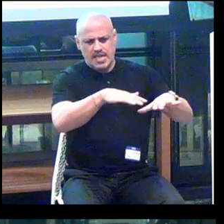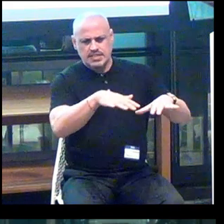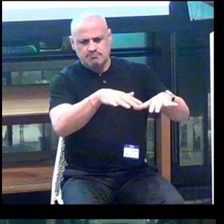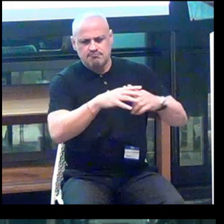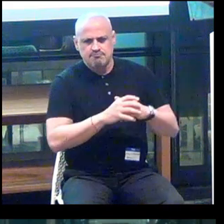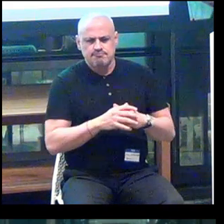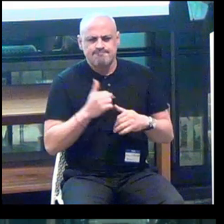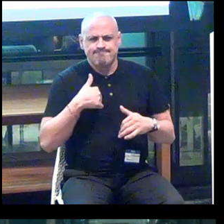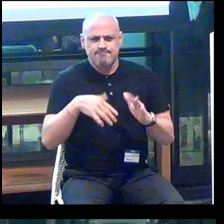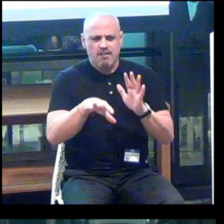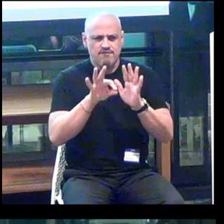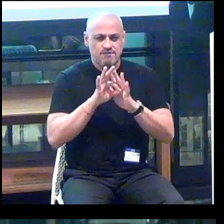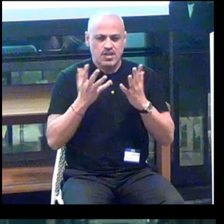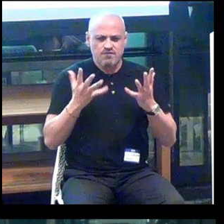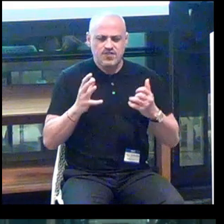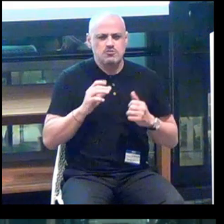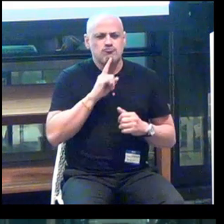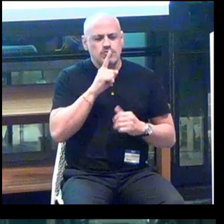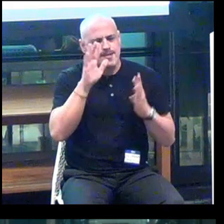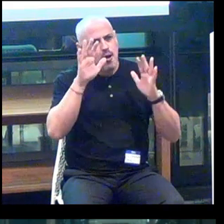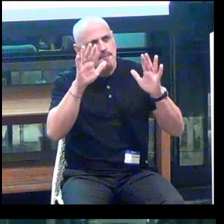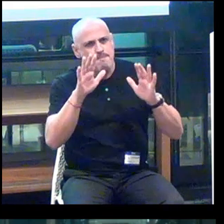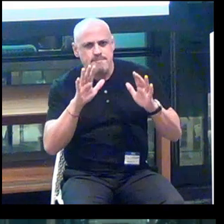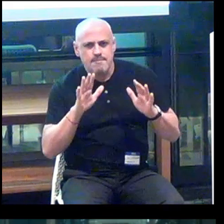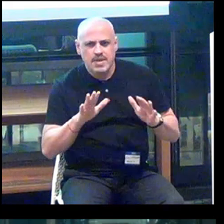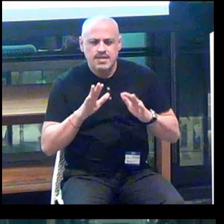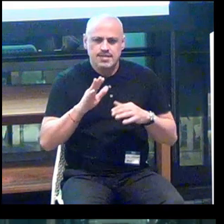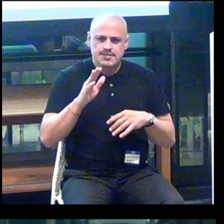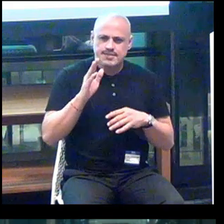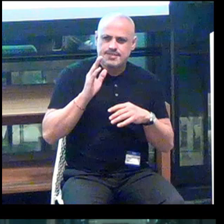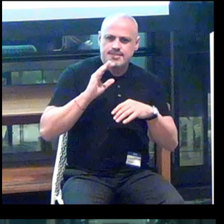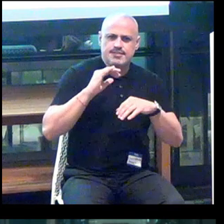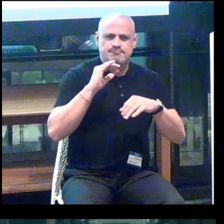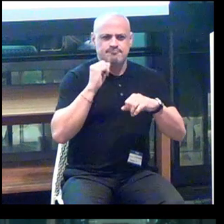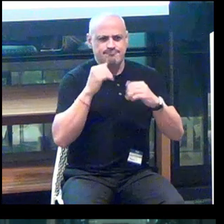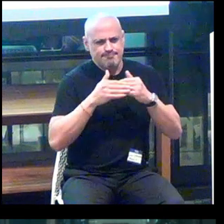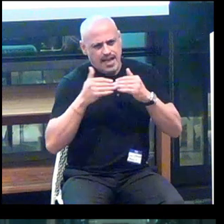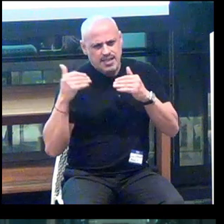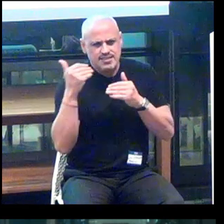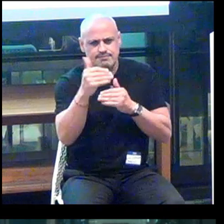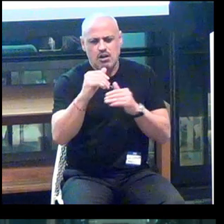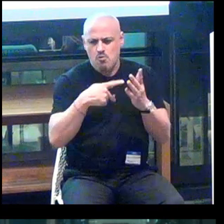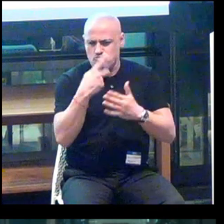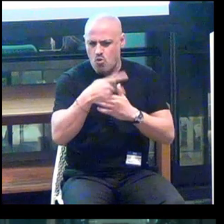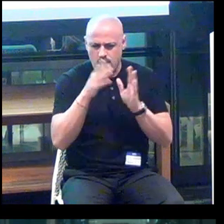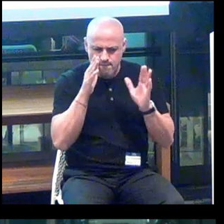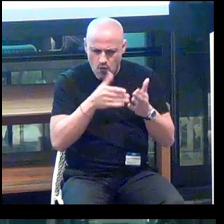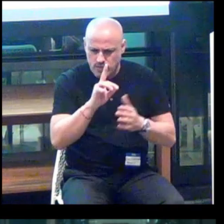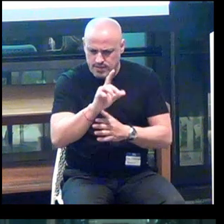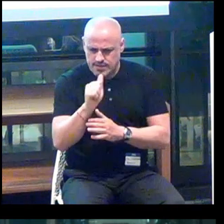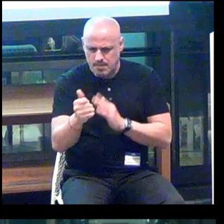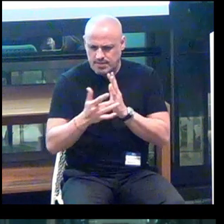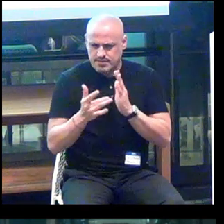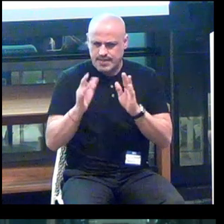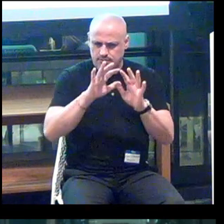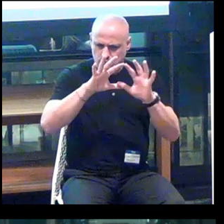And I found really amazing incubator and accelerator programs focused on disability tech globally.